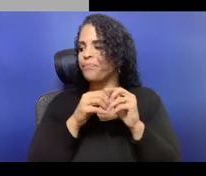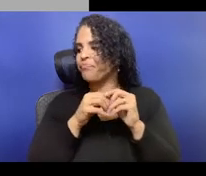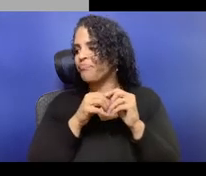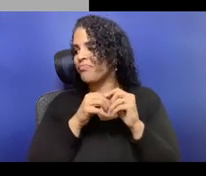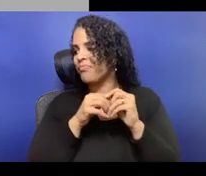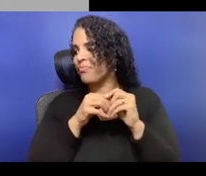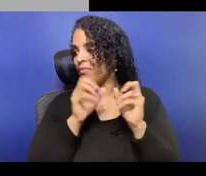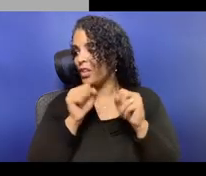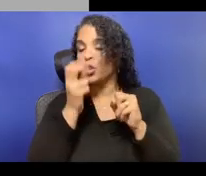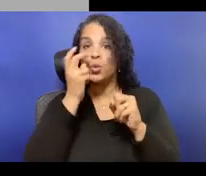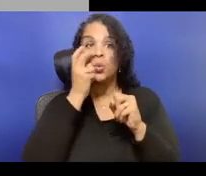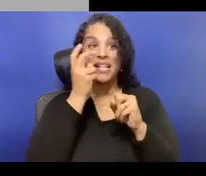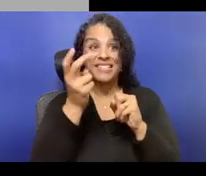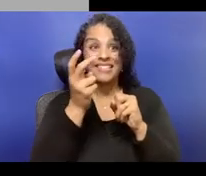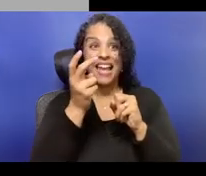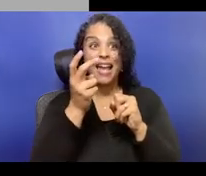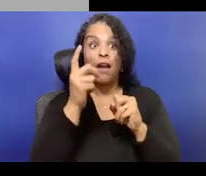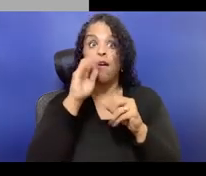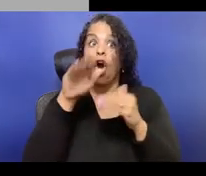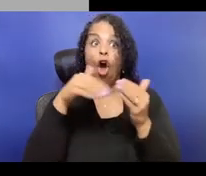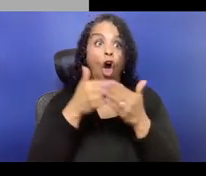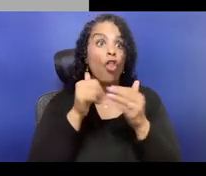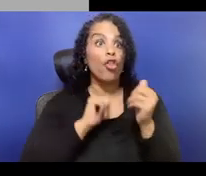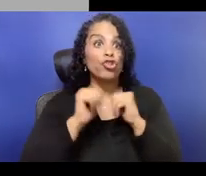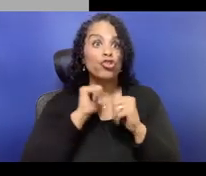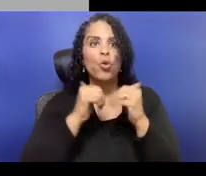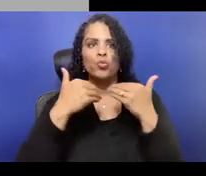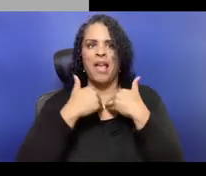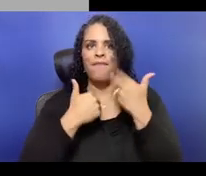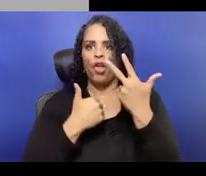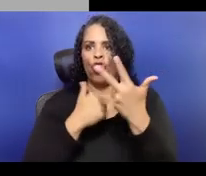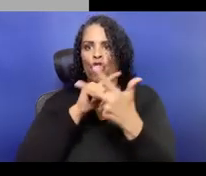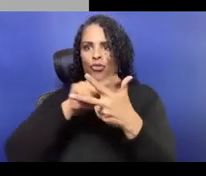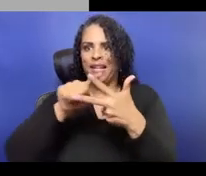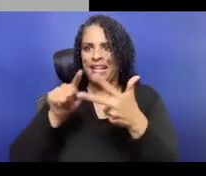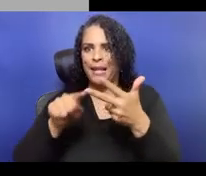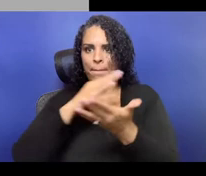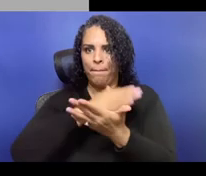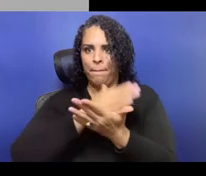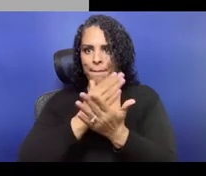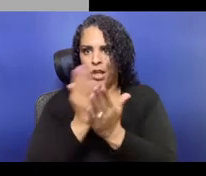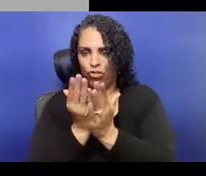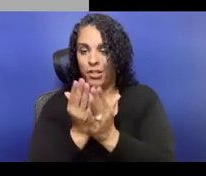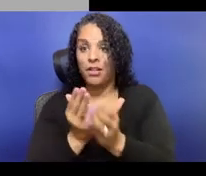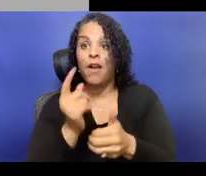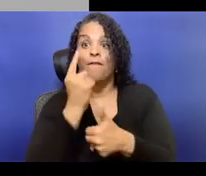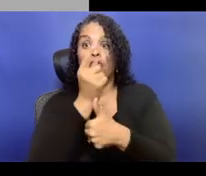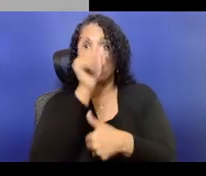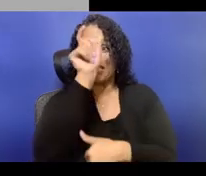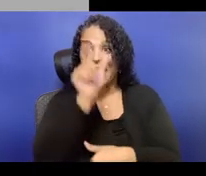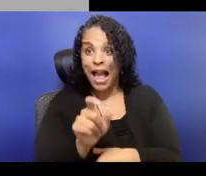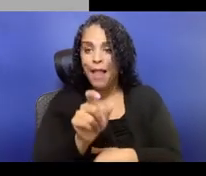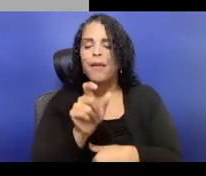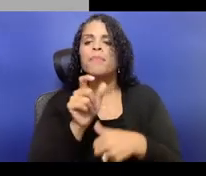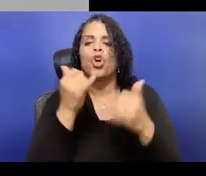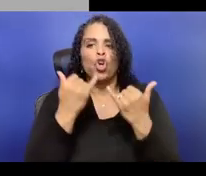for whatever came up in that coming fiscal year, and that's something I've seen in the We See You White American Theater document,